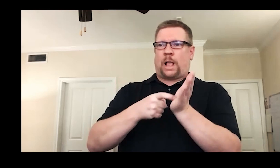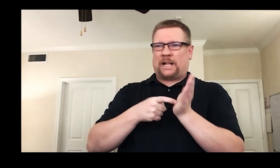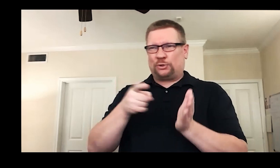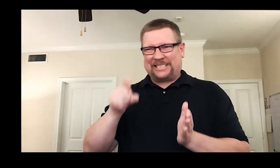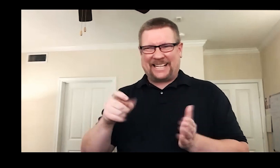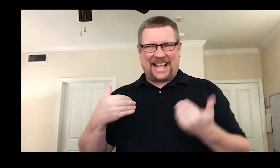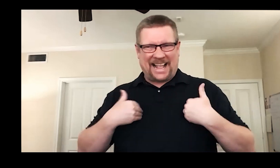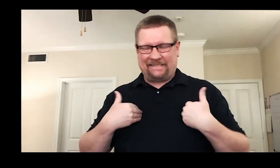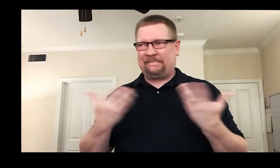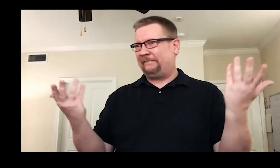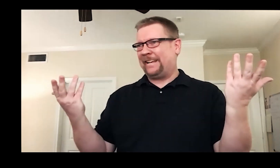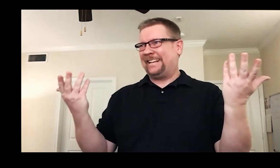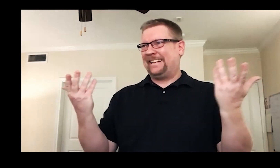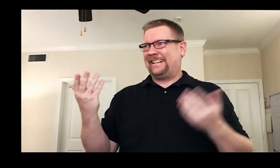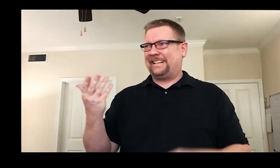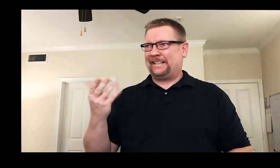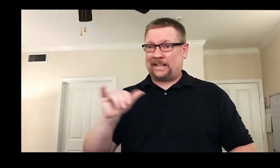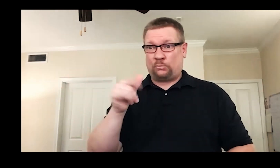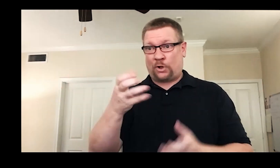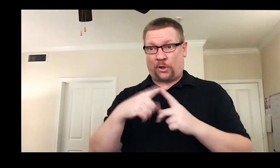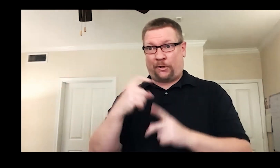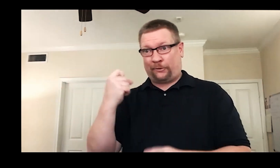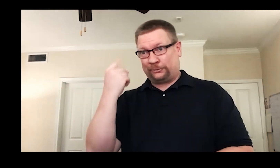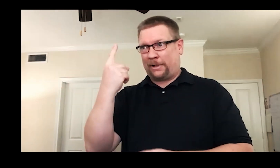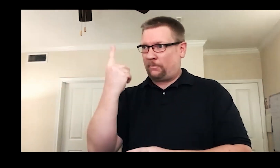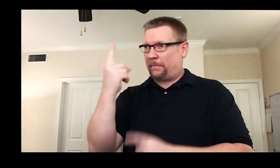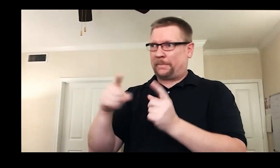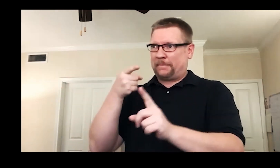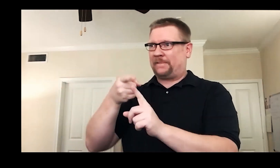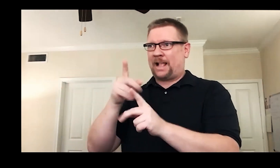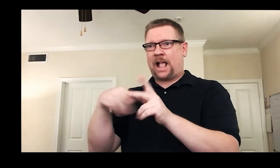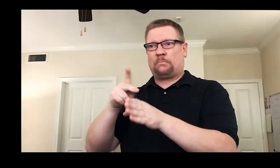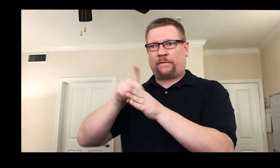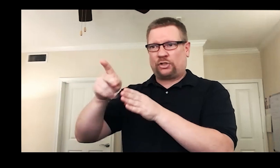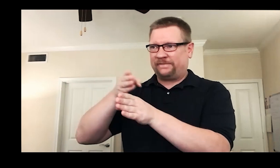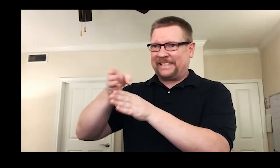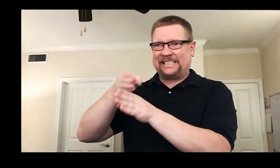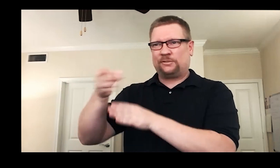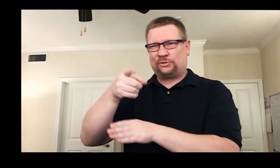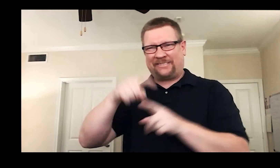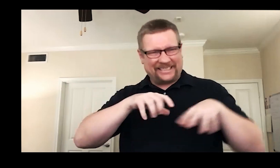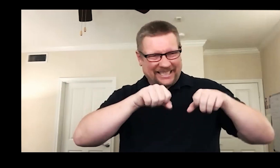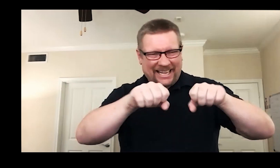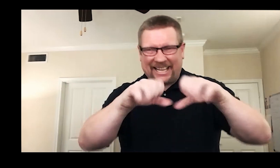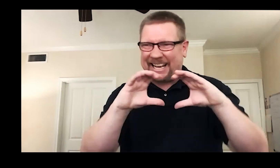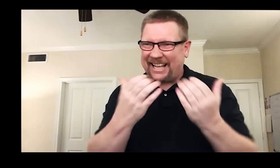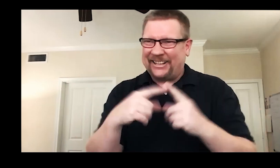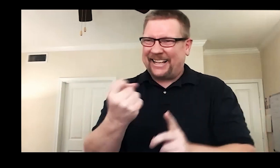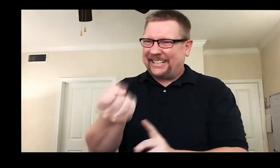The prerequisite for any professional career is training that correlates with that field